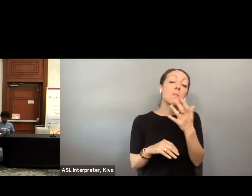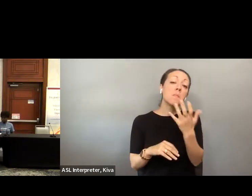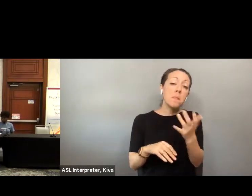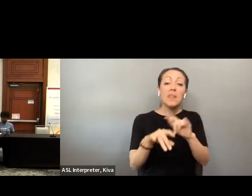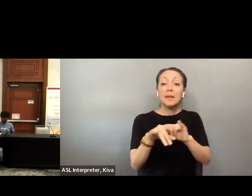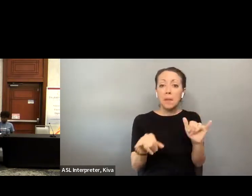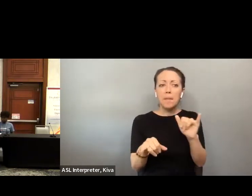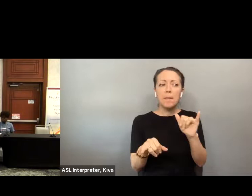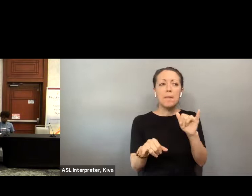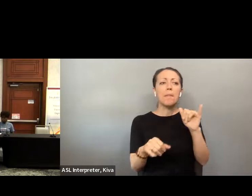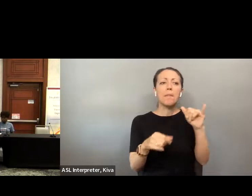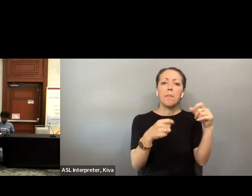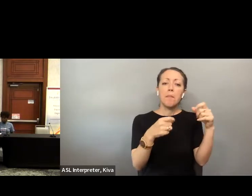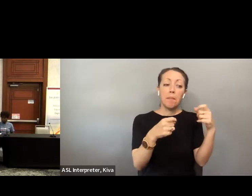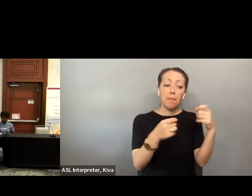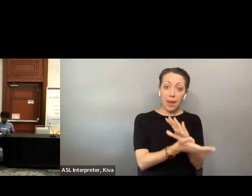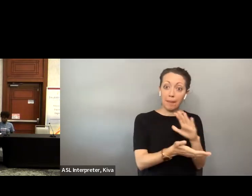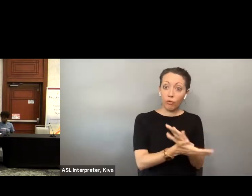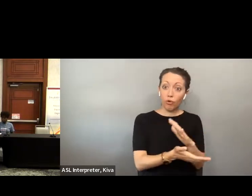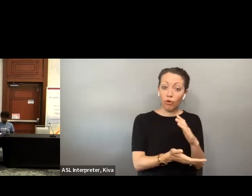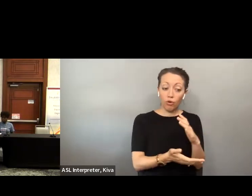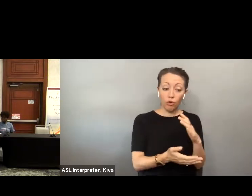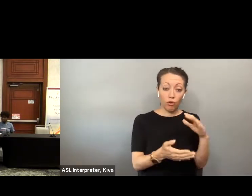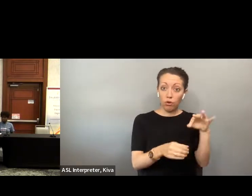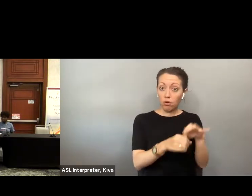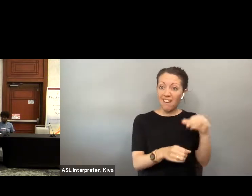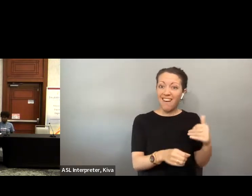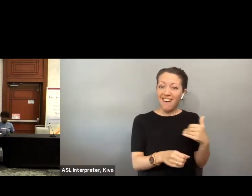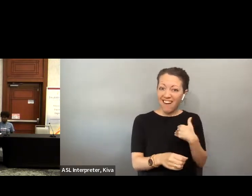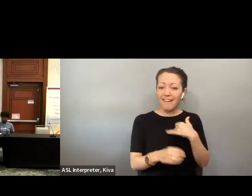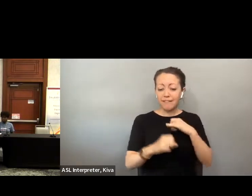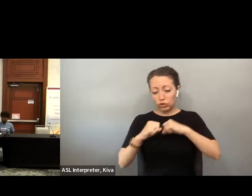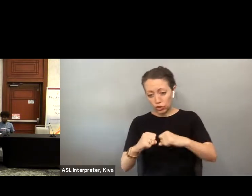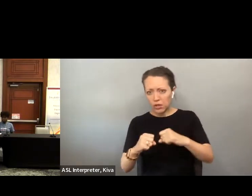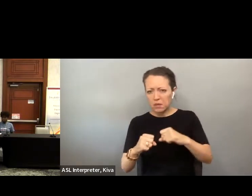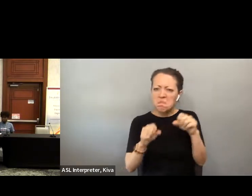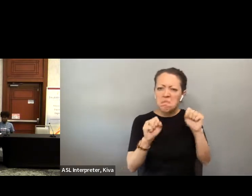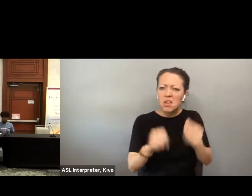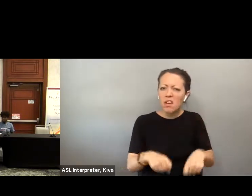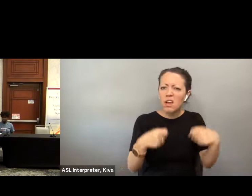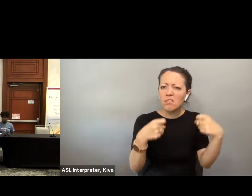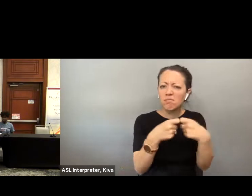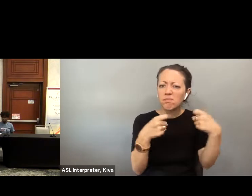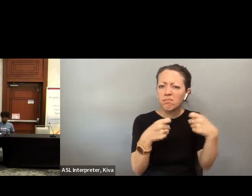in enhanced voting to have both the whole ballot delivery and return